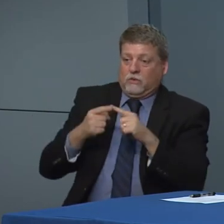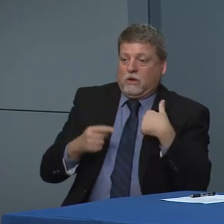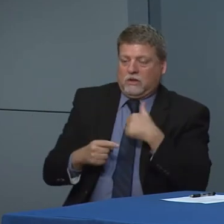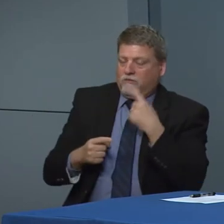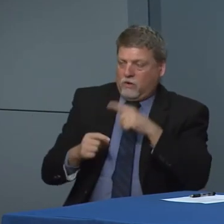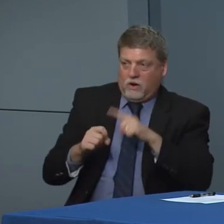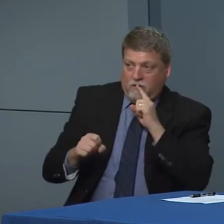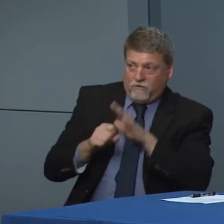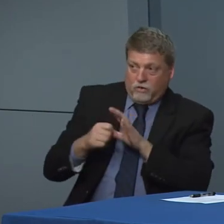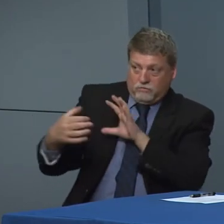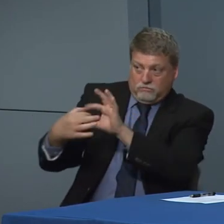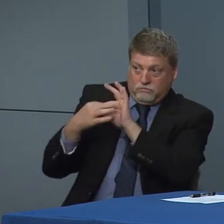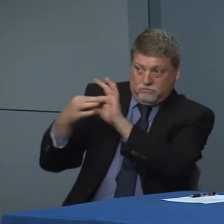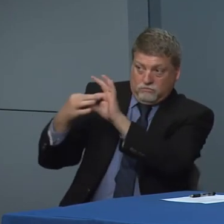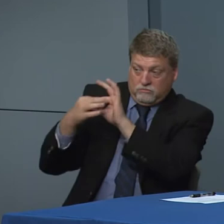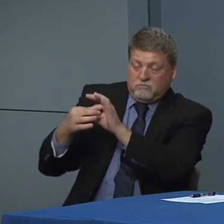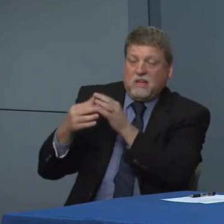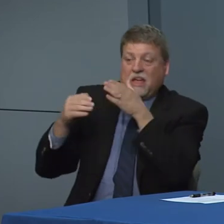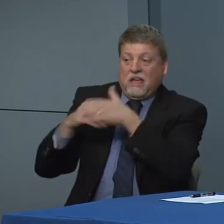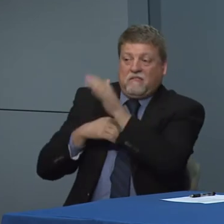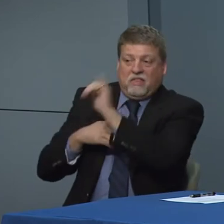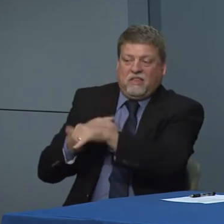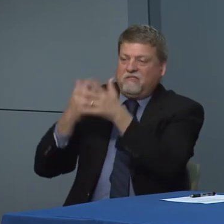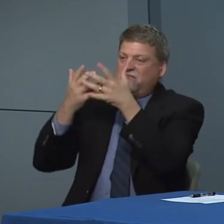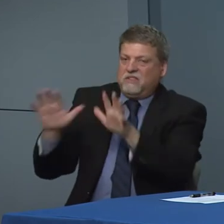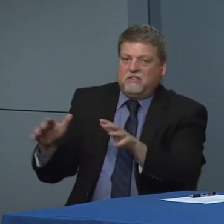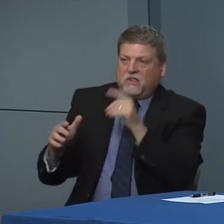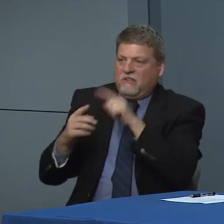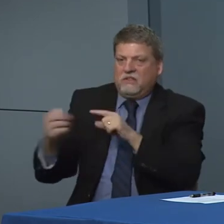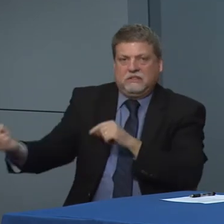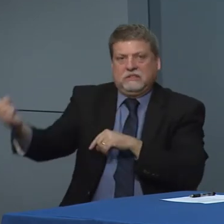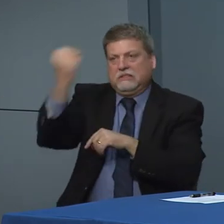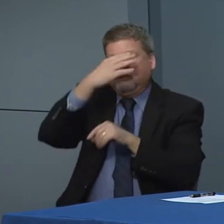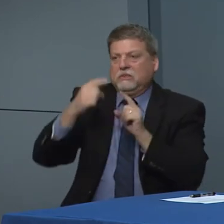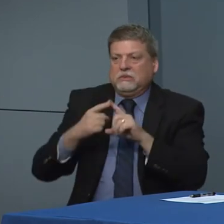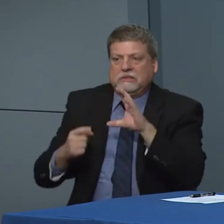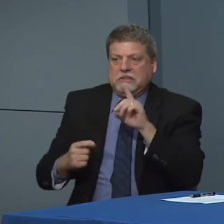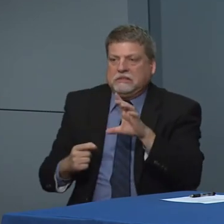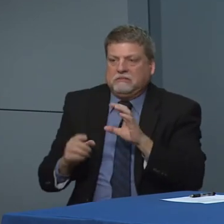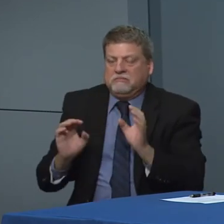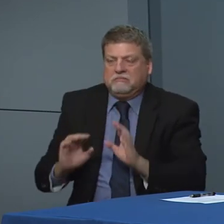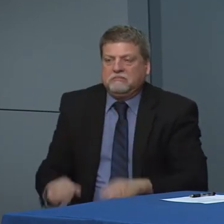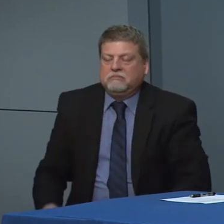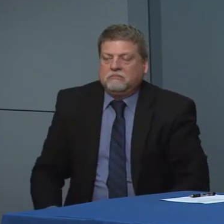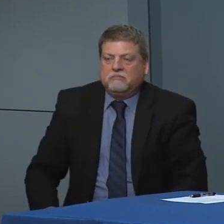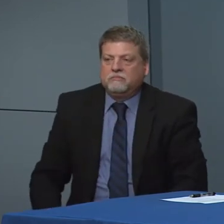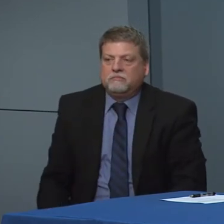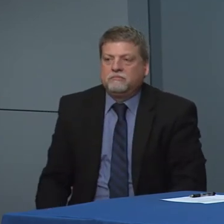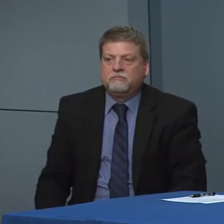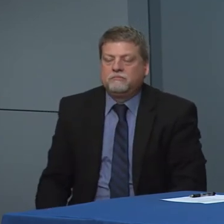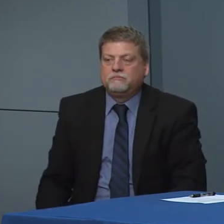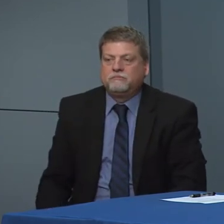once that happens then and then that's and that's done and they don't it doesn't have to be sent to the CDC as well so.